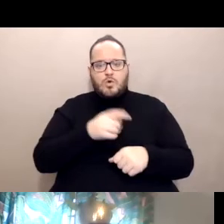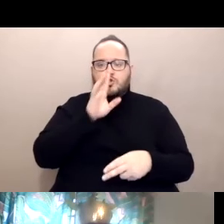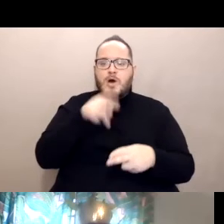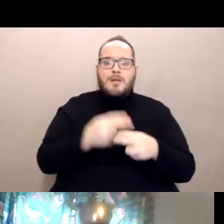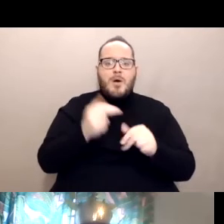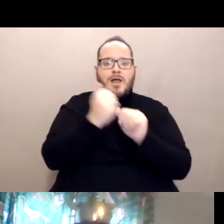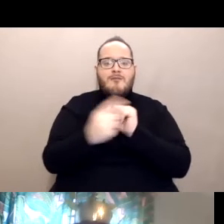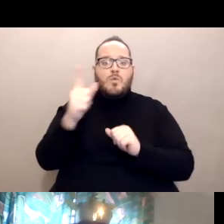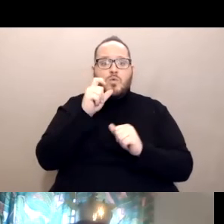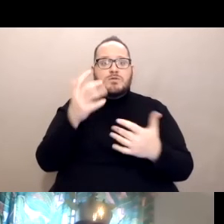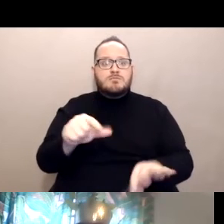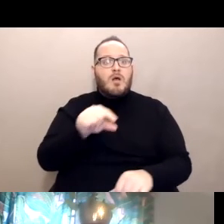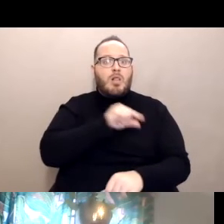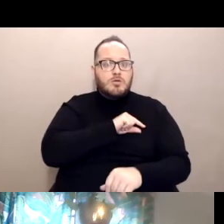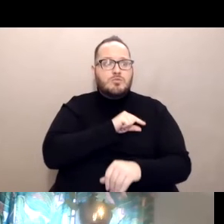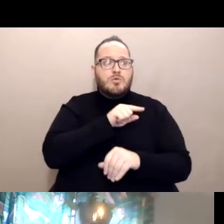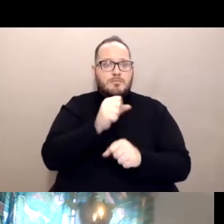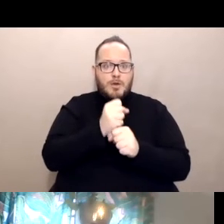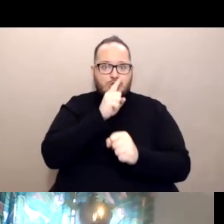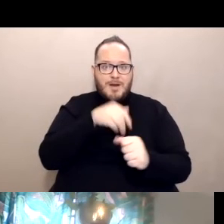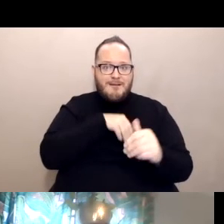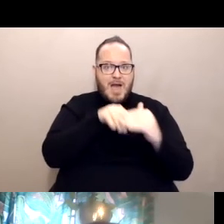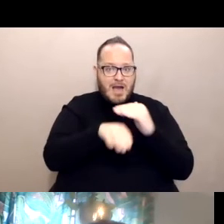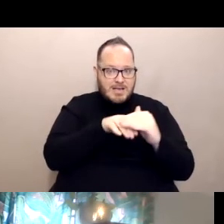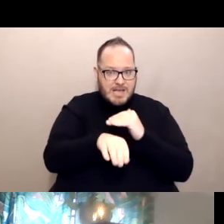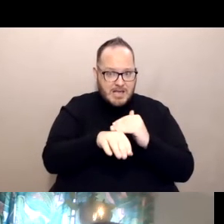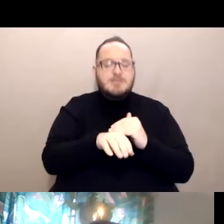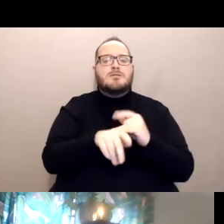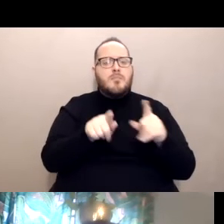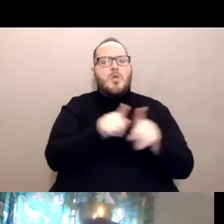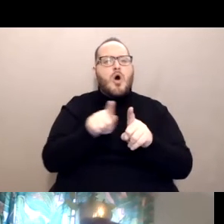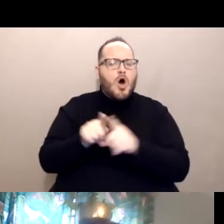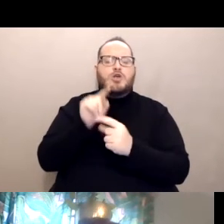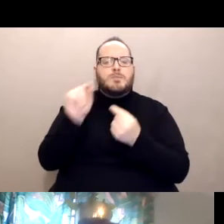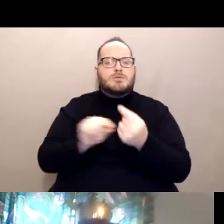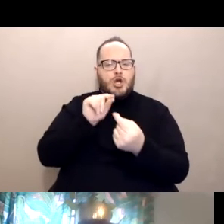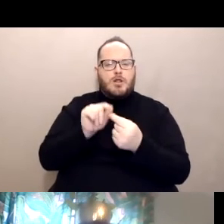that you would have access to it but also particularly people with disabilities